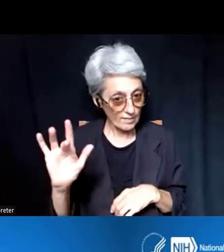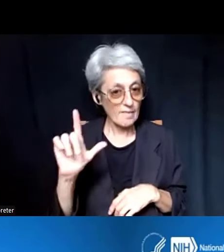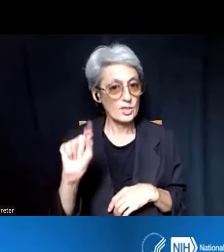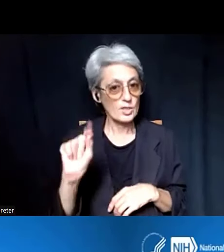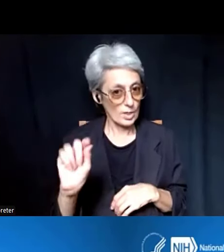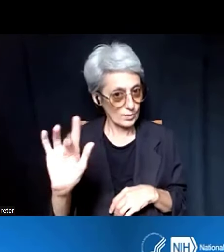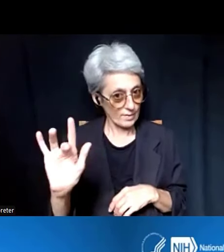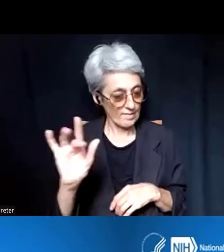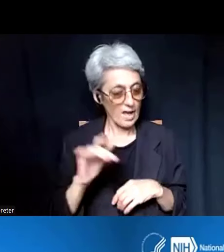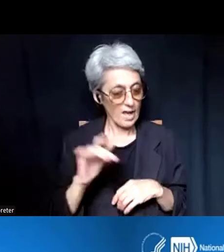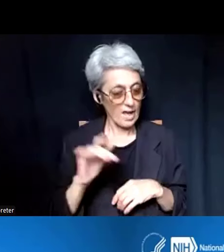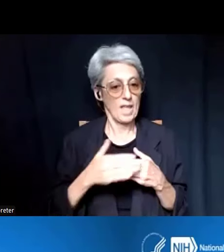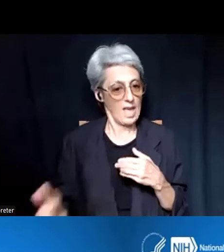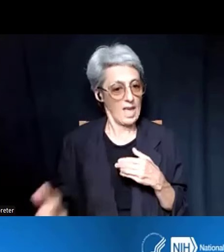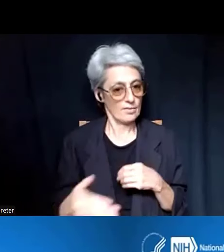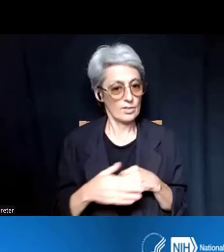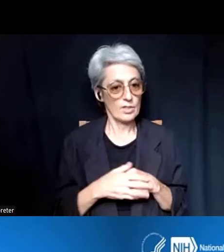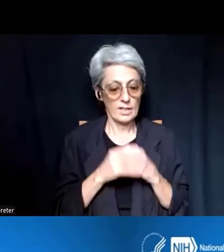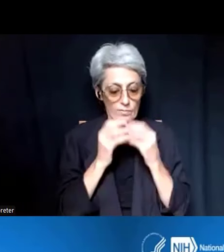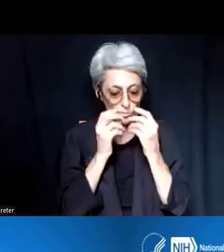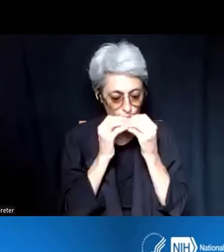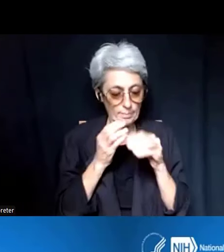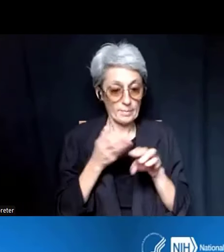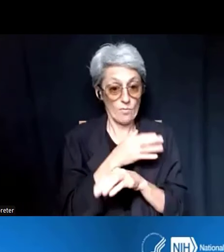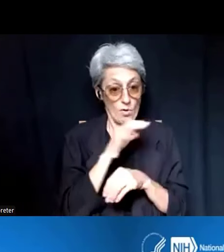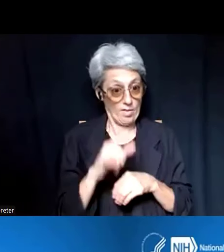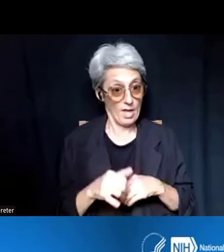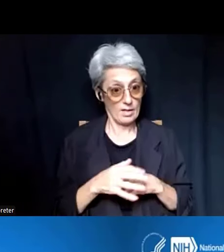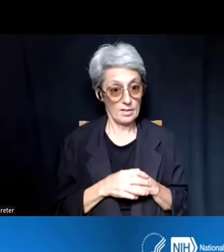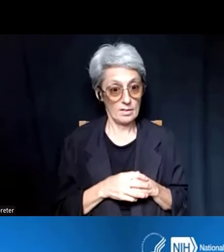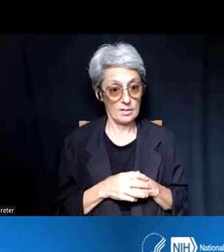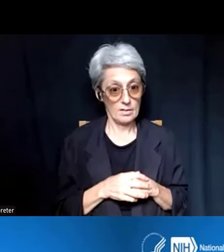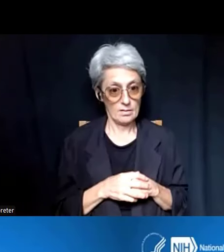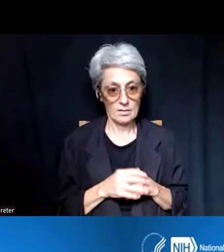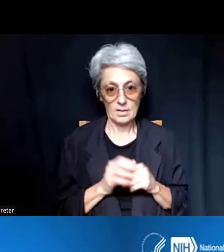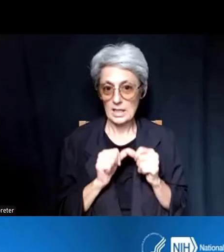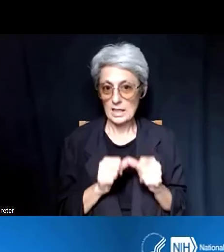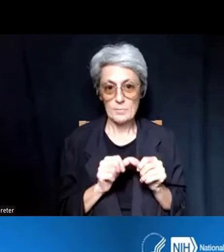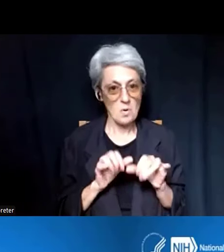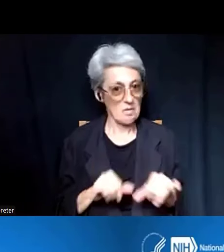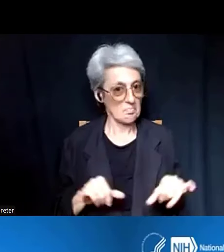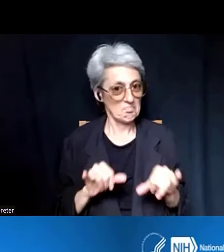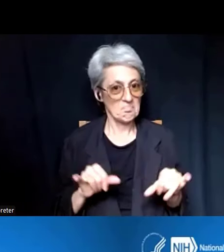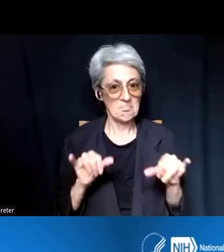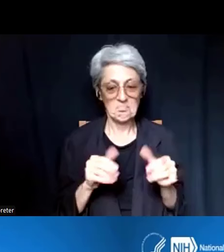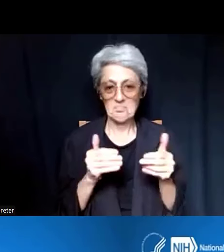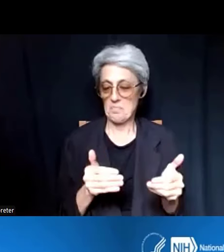so if your RPPR is due before then, keep going with what you were doing, what the instructions said.